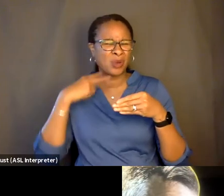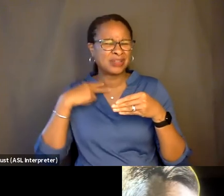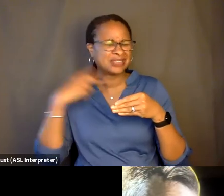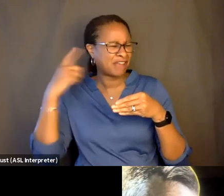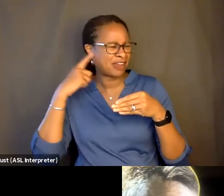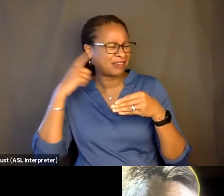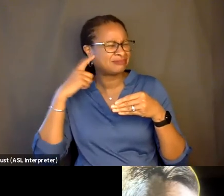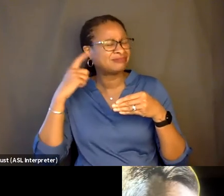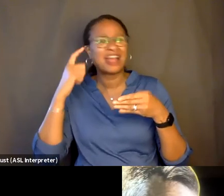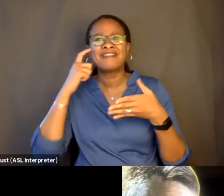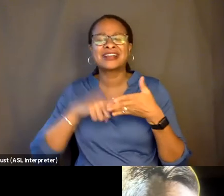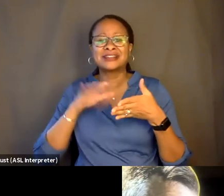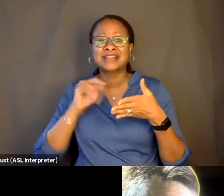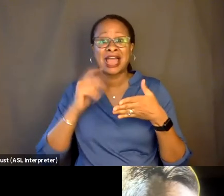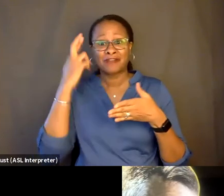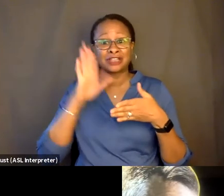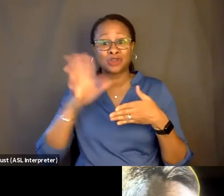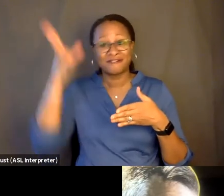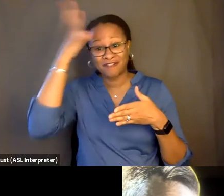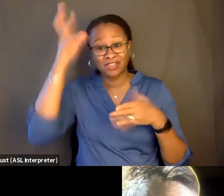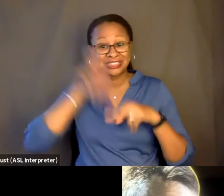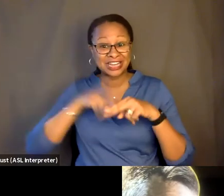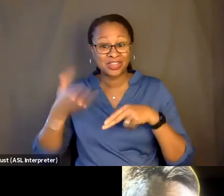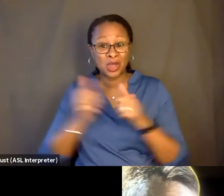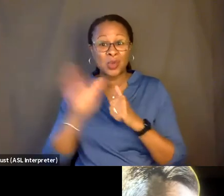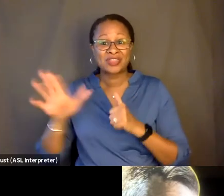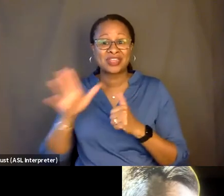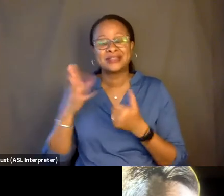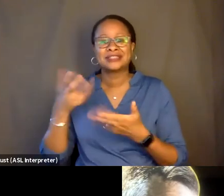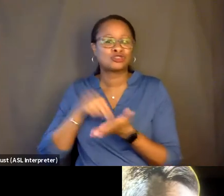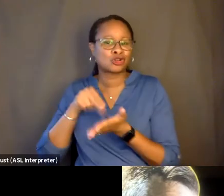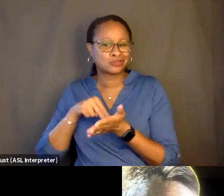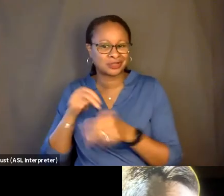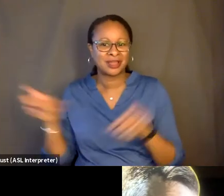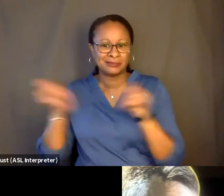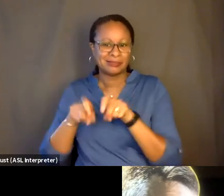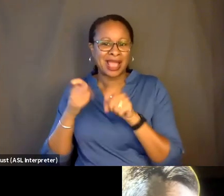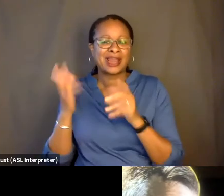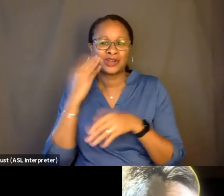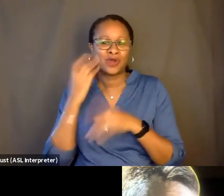And then I realized your father was sitting there with his caretaker, who I often knew from the movie.